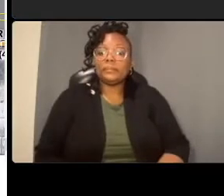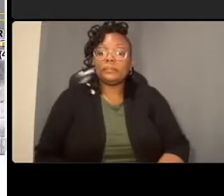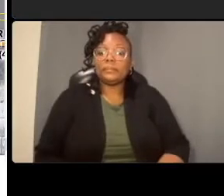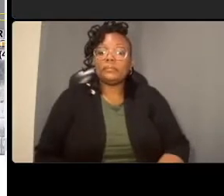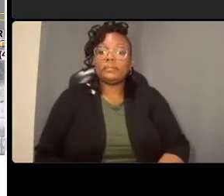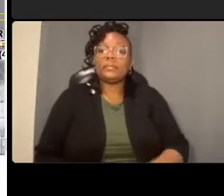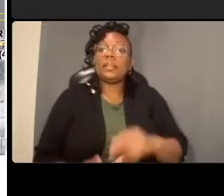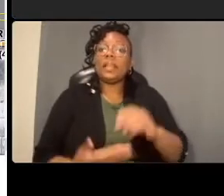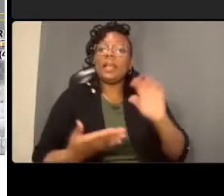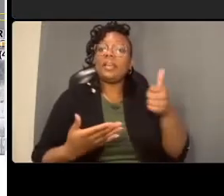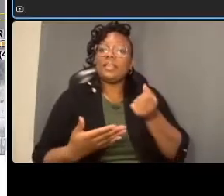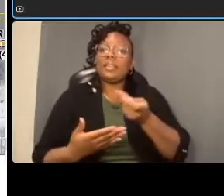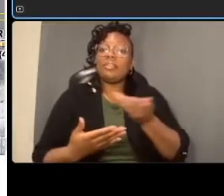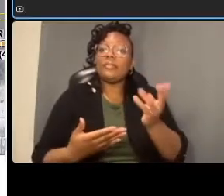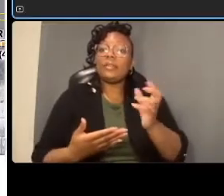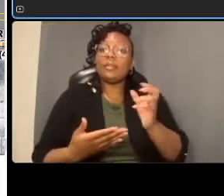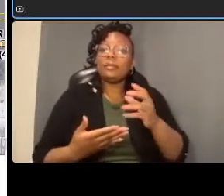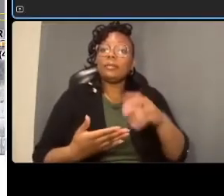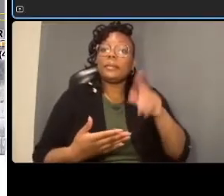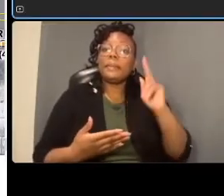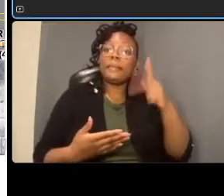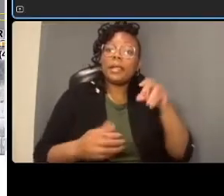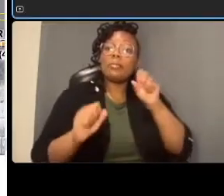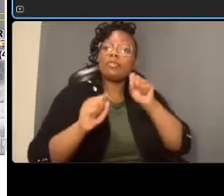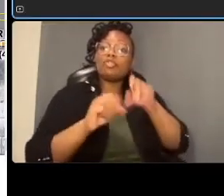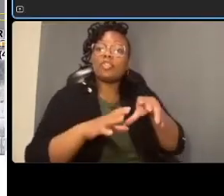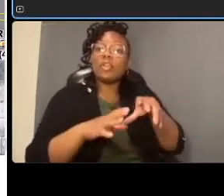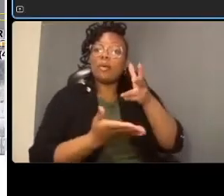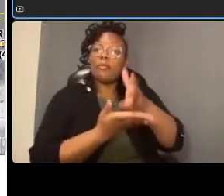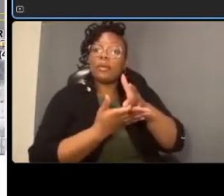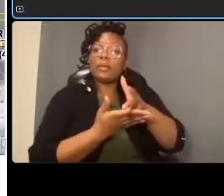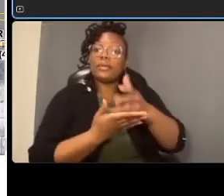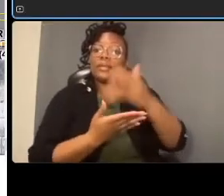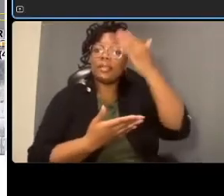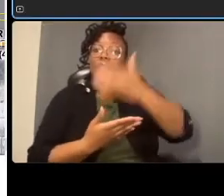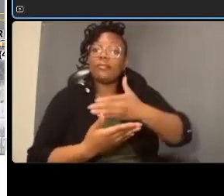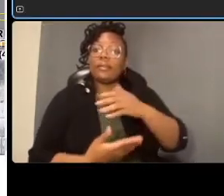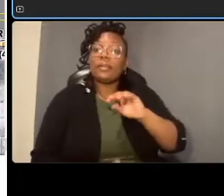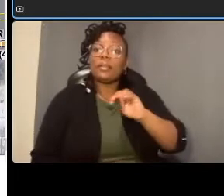montessori school there there's no other on-street parking posed in this segment